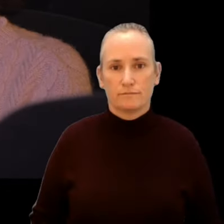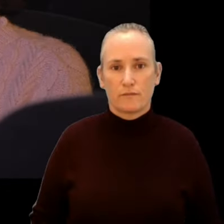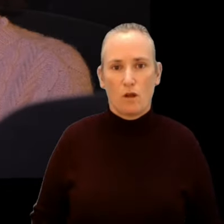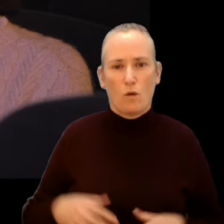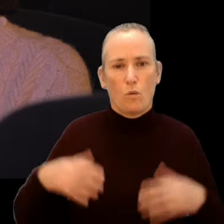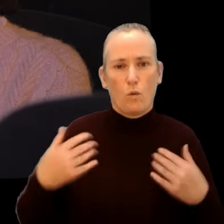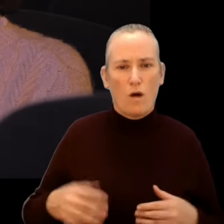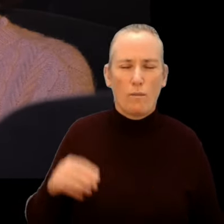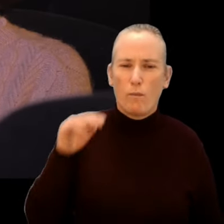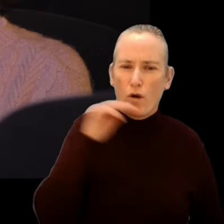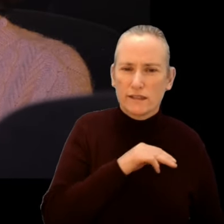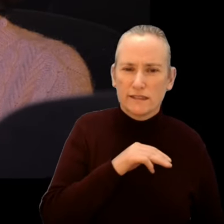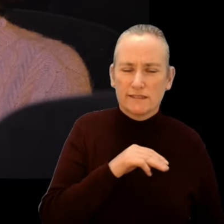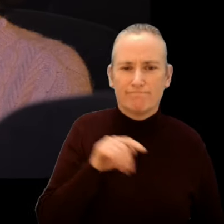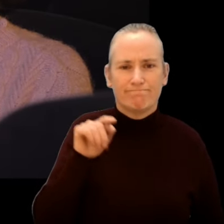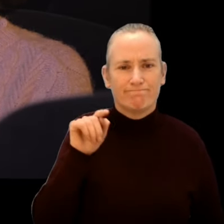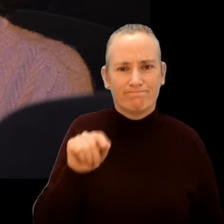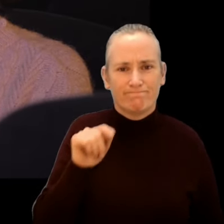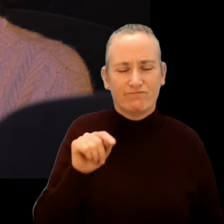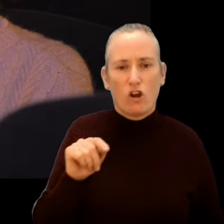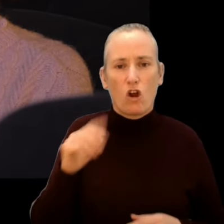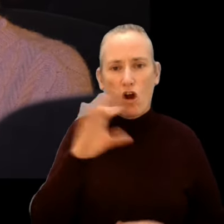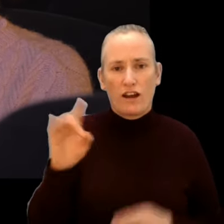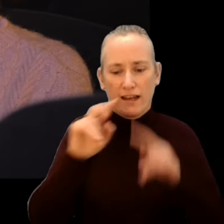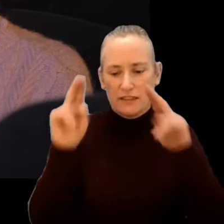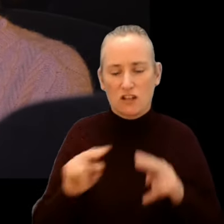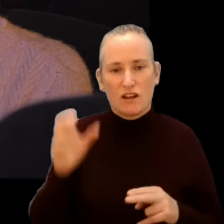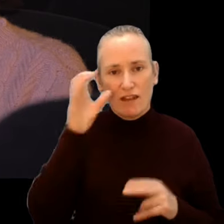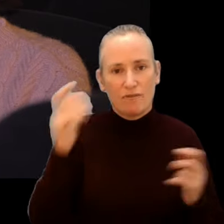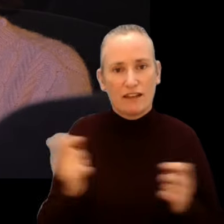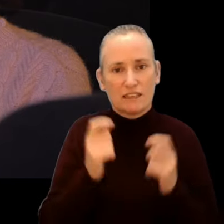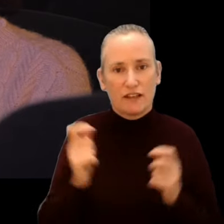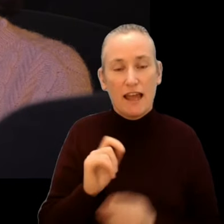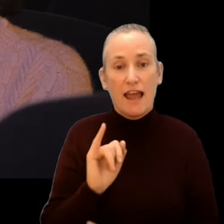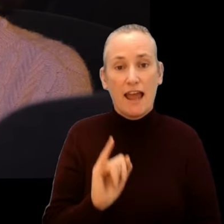Of paramount importance as a tentpole programme at Cork International Film Festival, Illuminate focuses on the